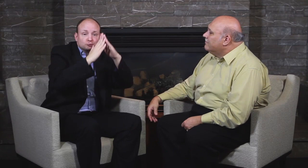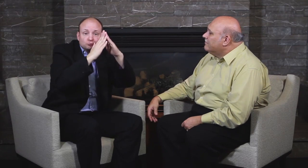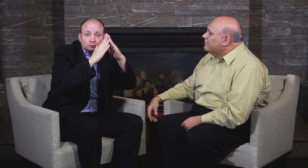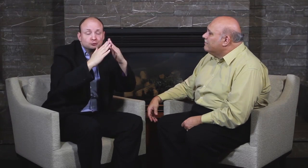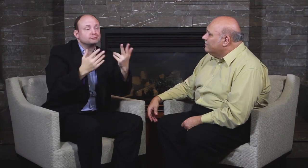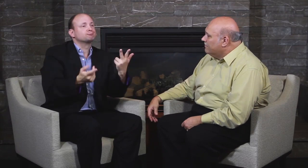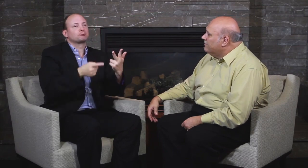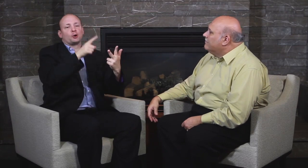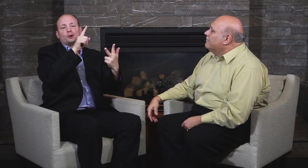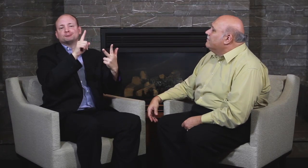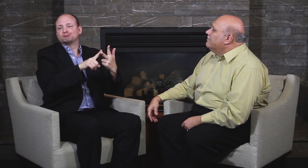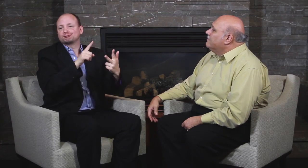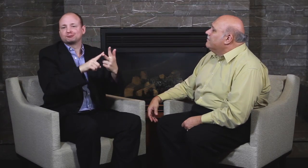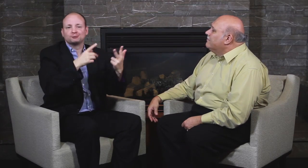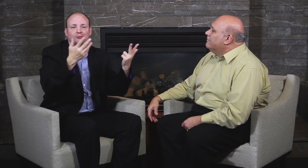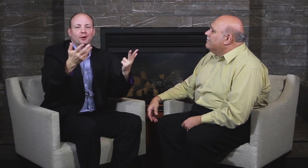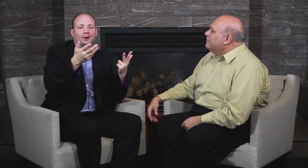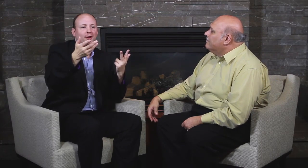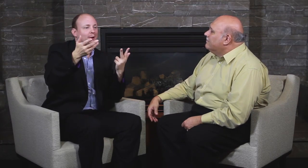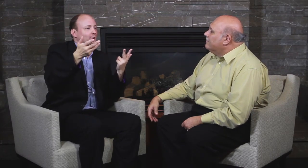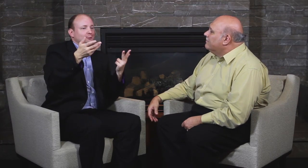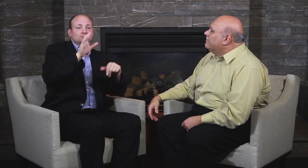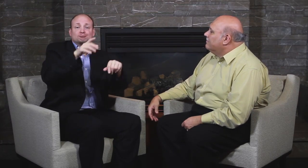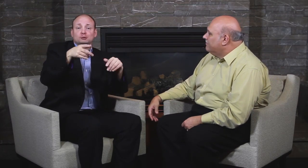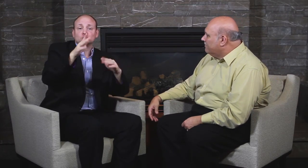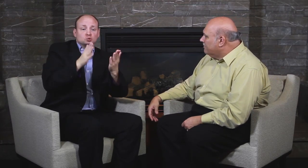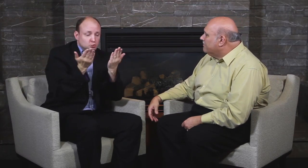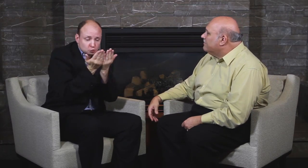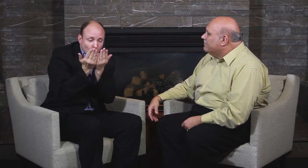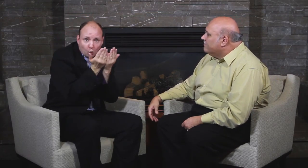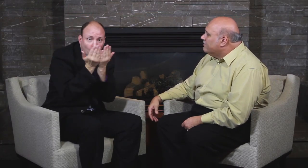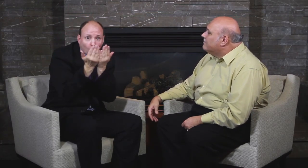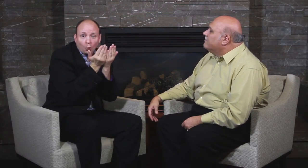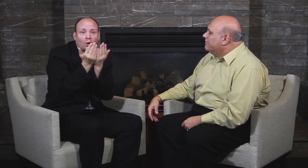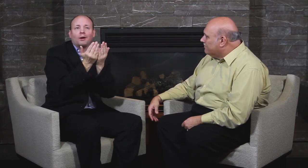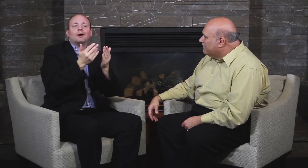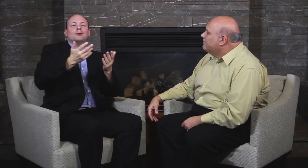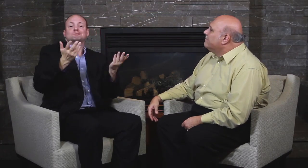as Deaf gay and lesbians, Deaf Churches, Deaf